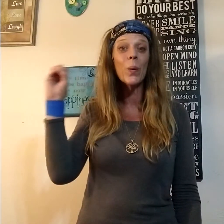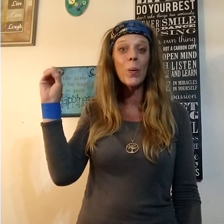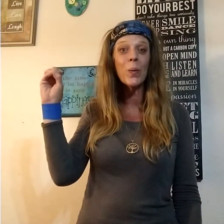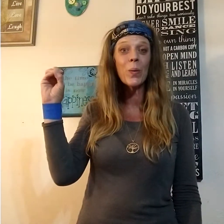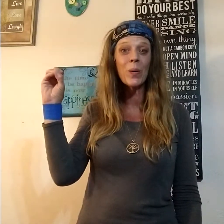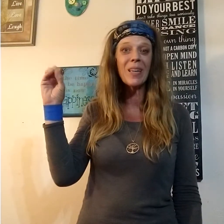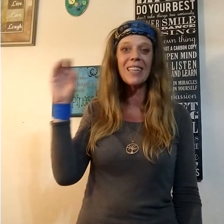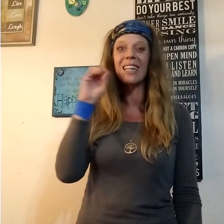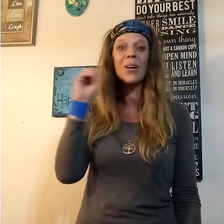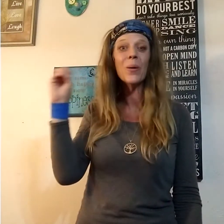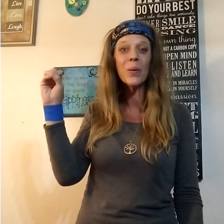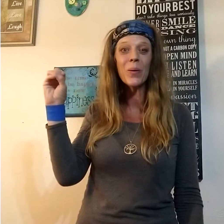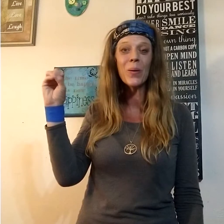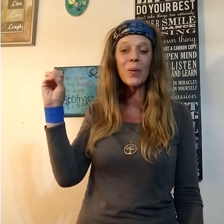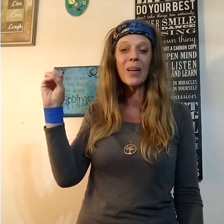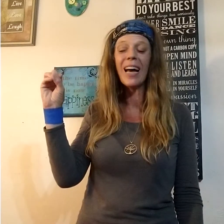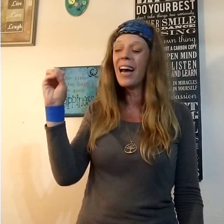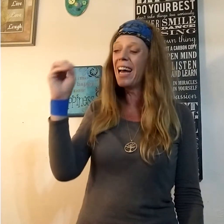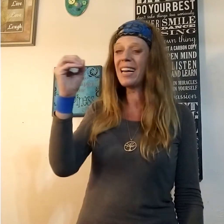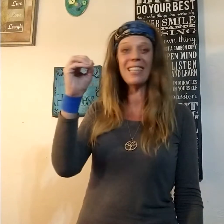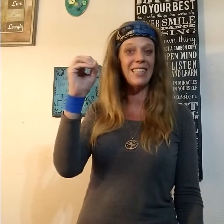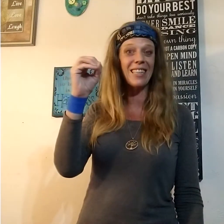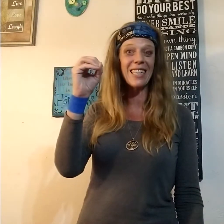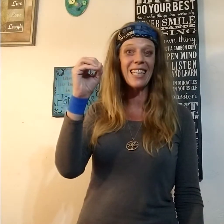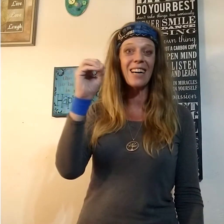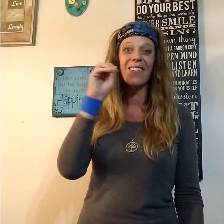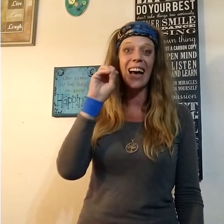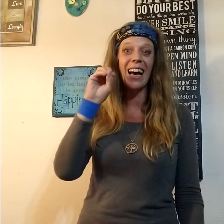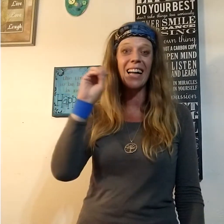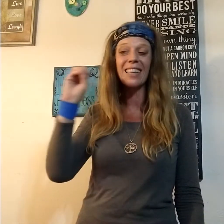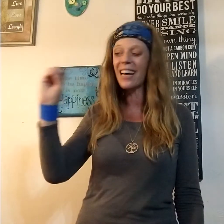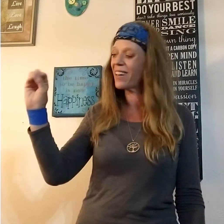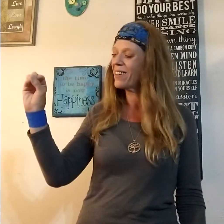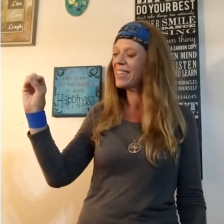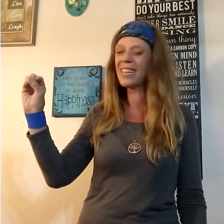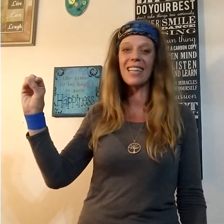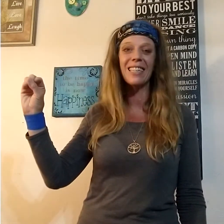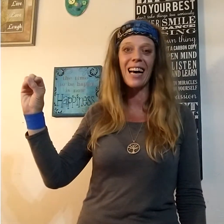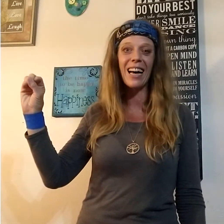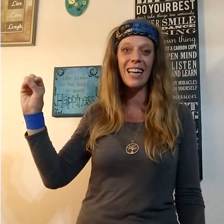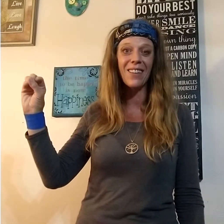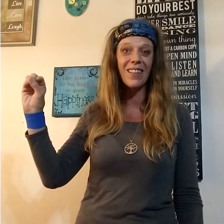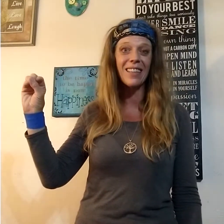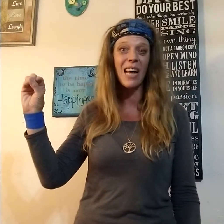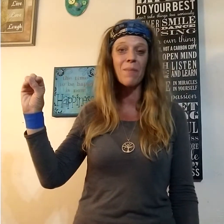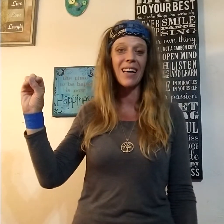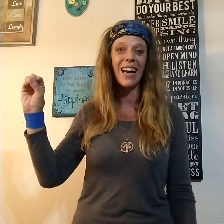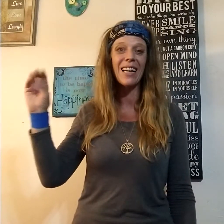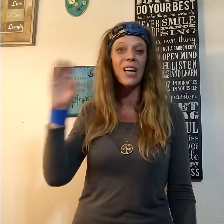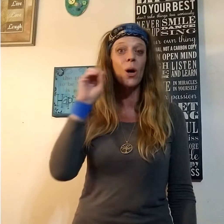Ooh It's just an O-Hand that goes to the side of the same side.